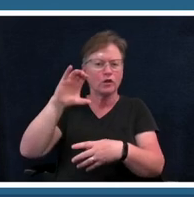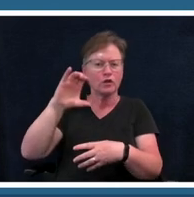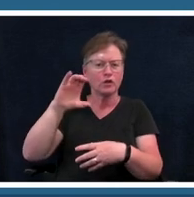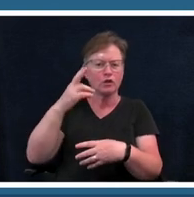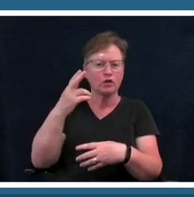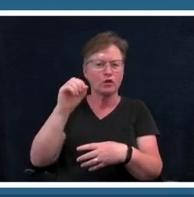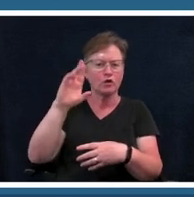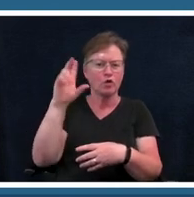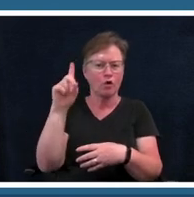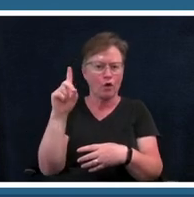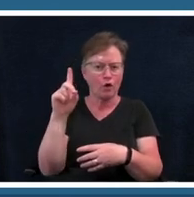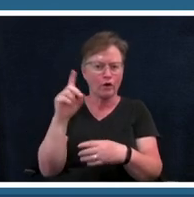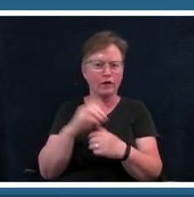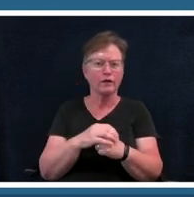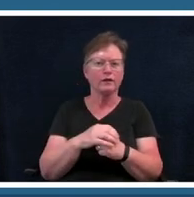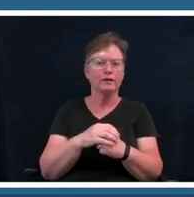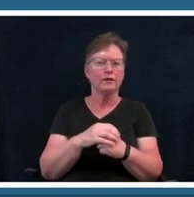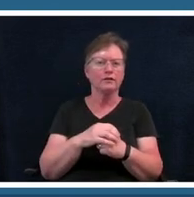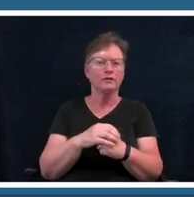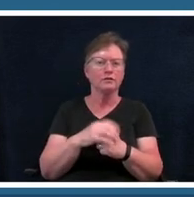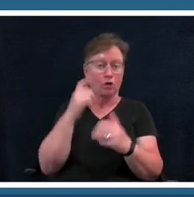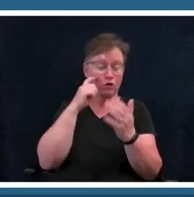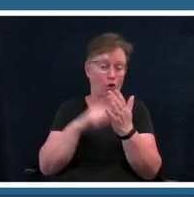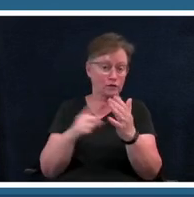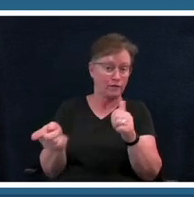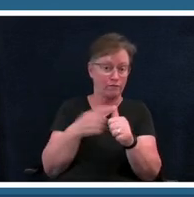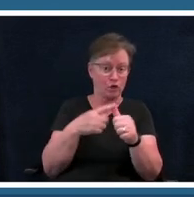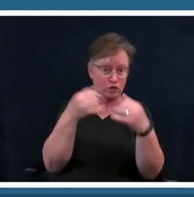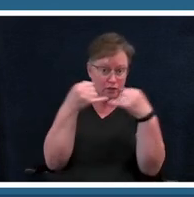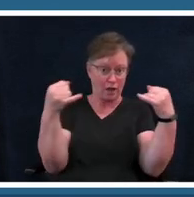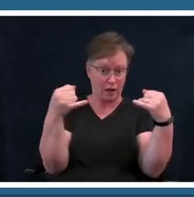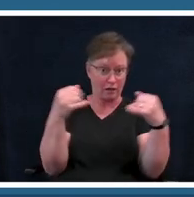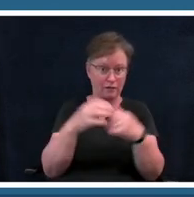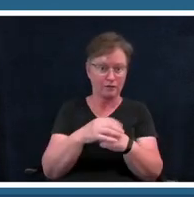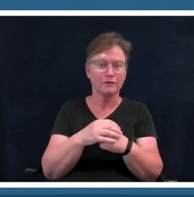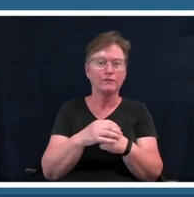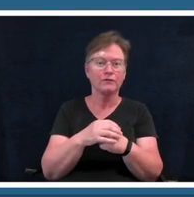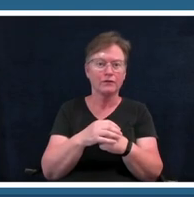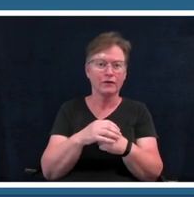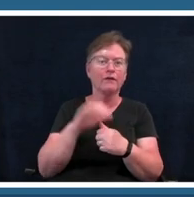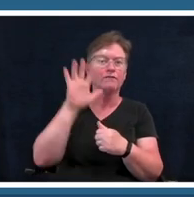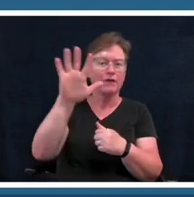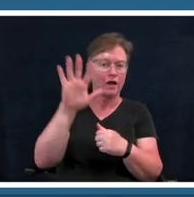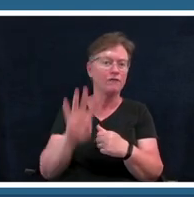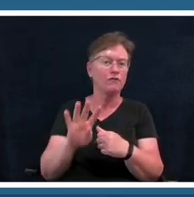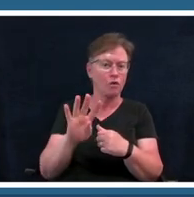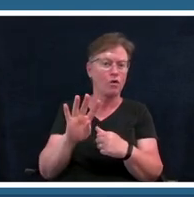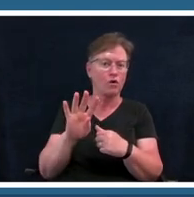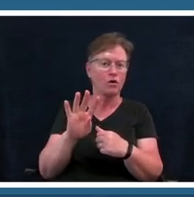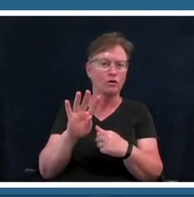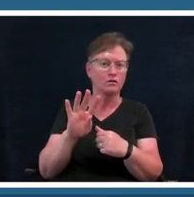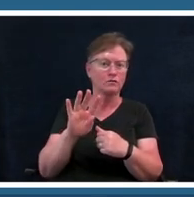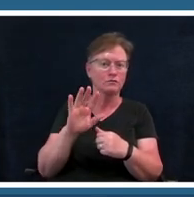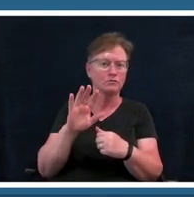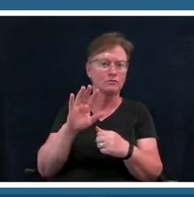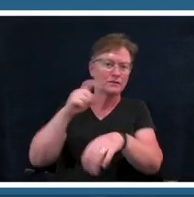take a look at that first line where it has the um the